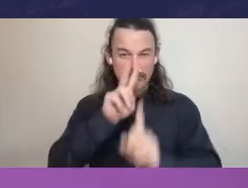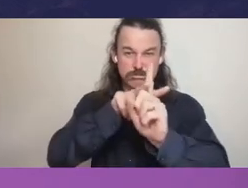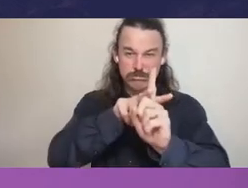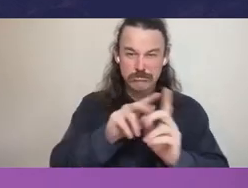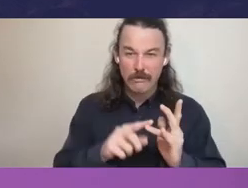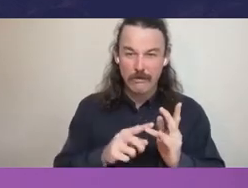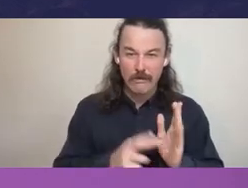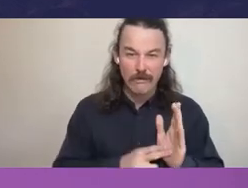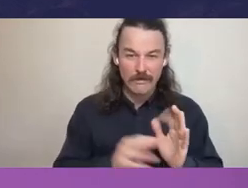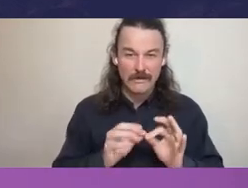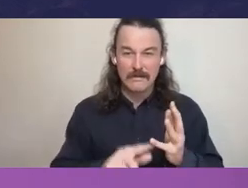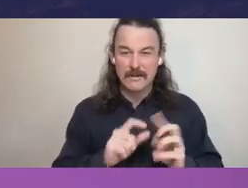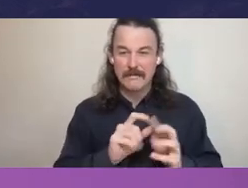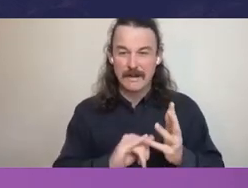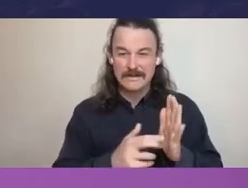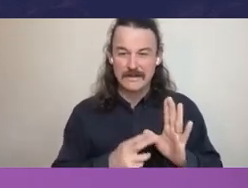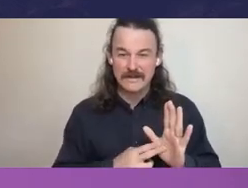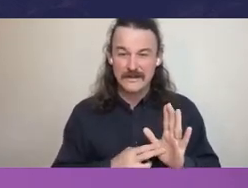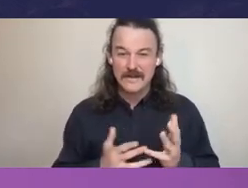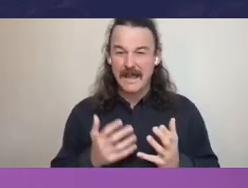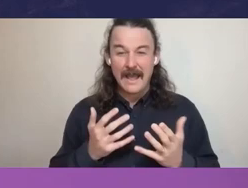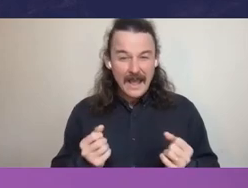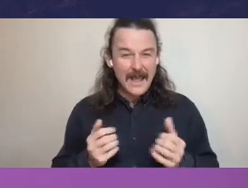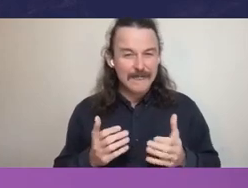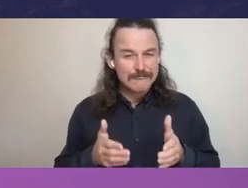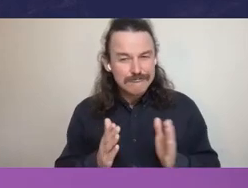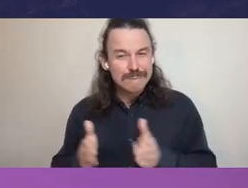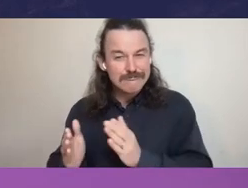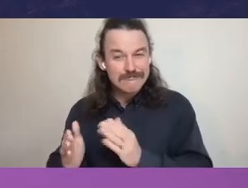that public agencies can follow to promote